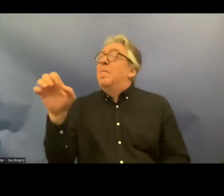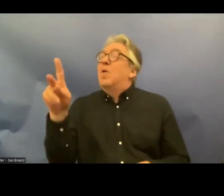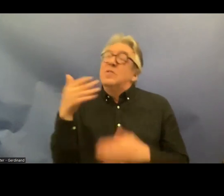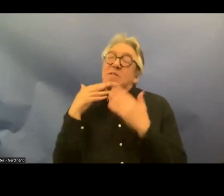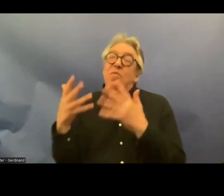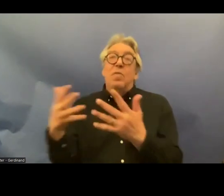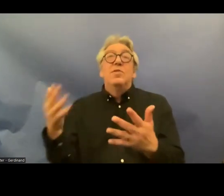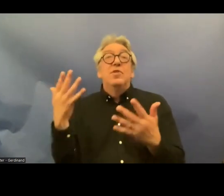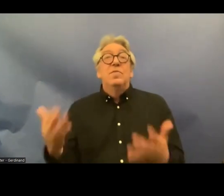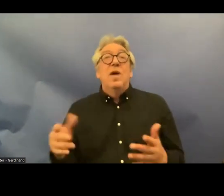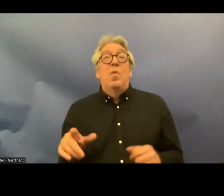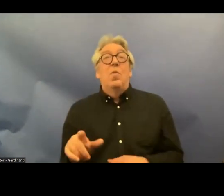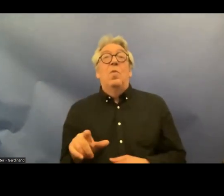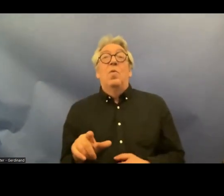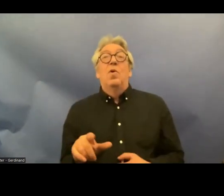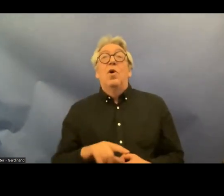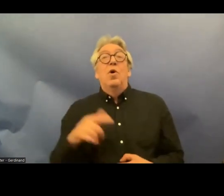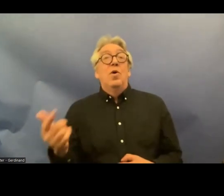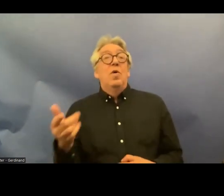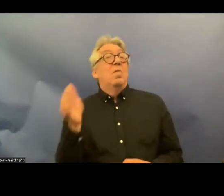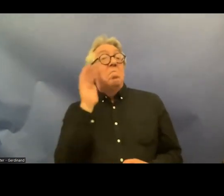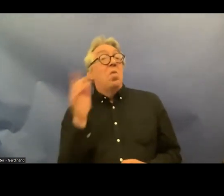switch over and move to hear what's happening in the different Nordic